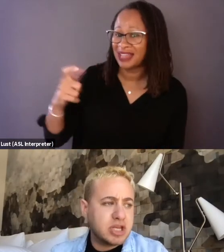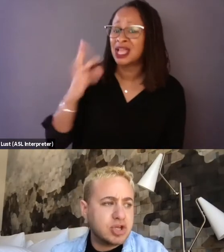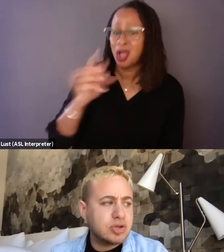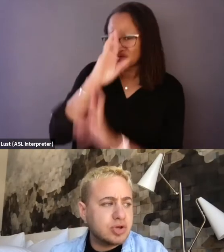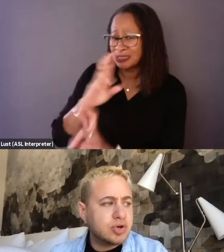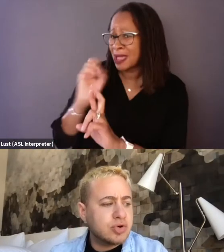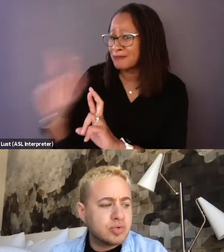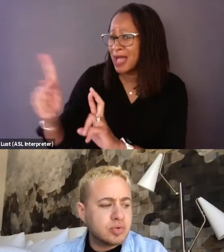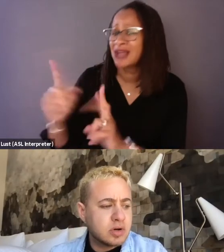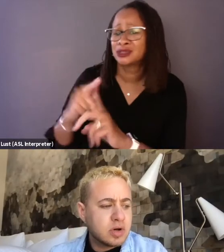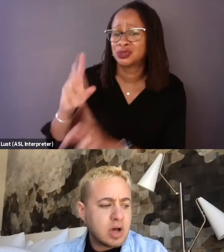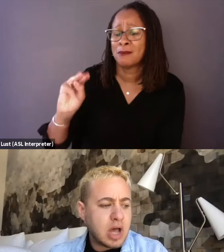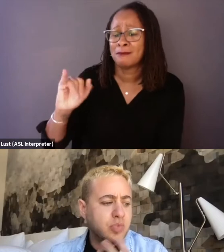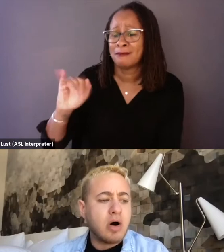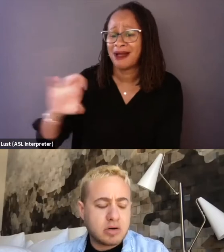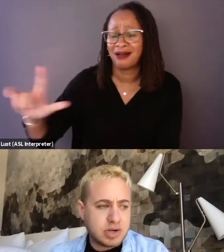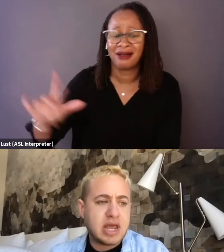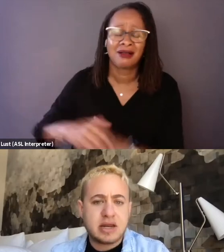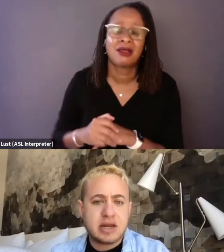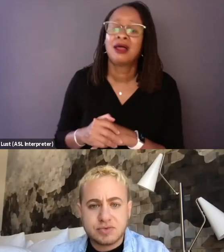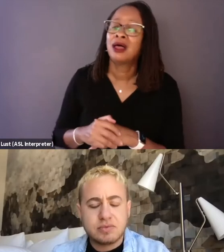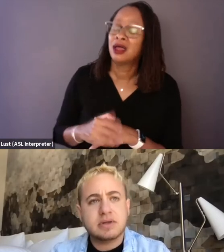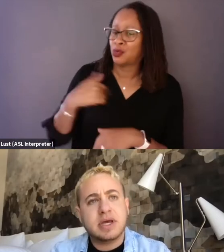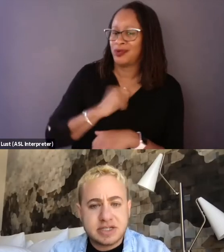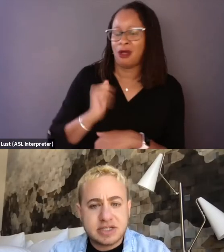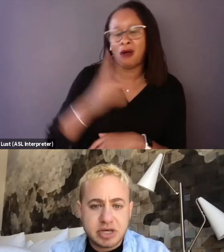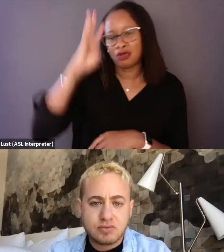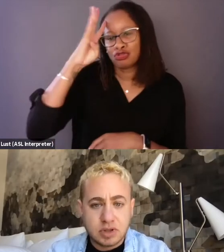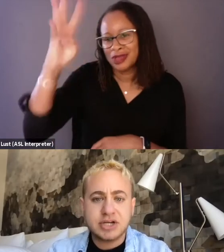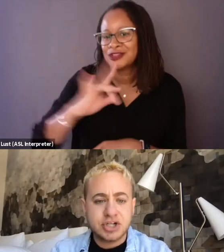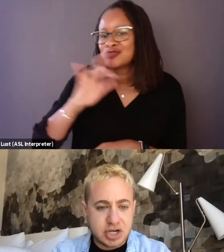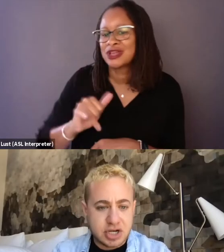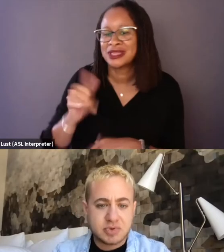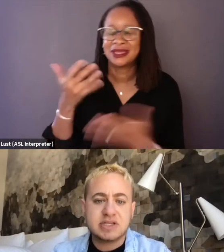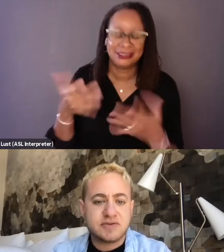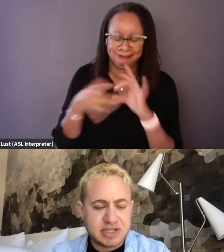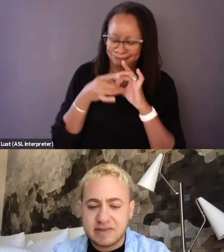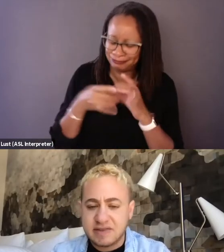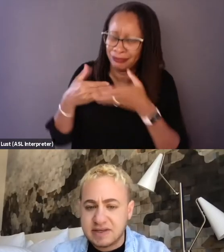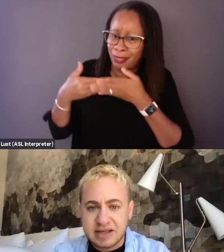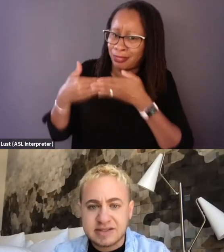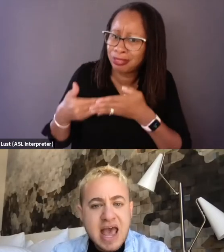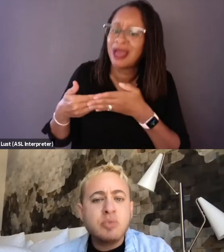I mean, we all created these really intimate relationships with these families and these kids.